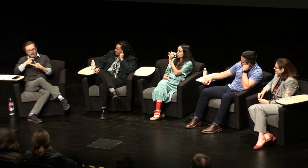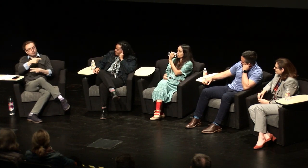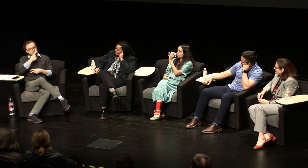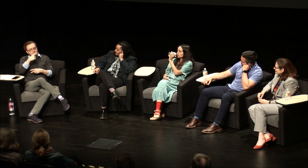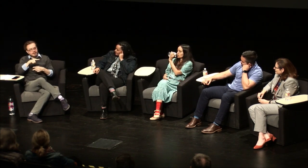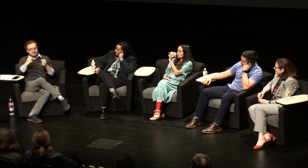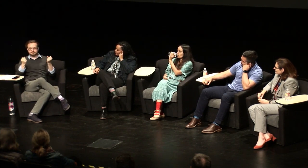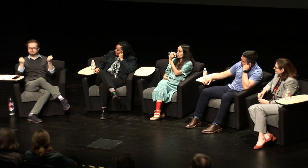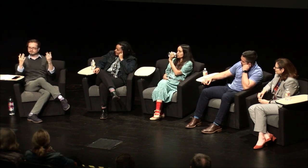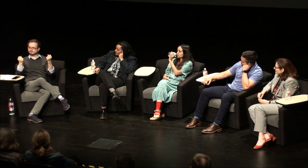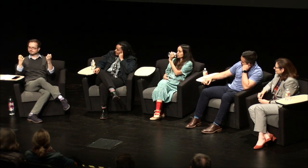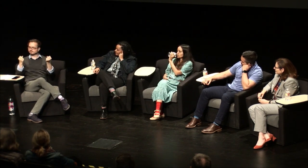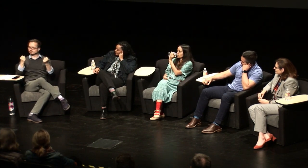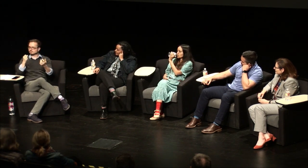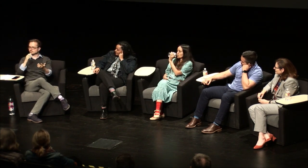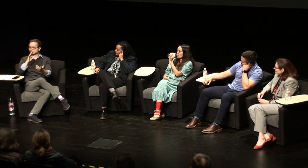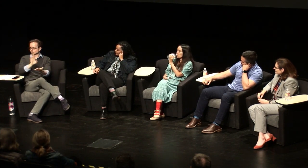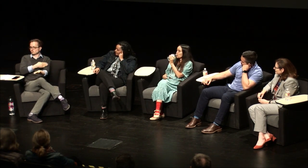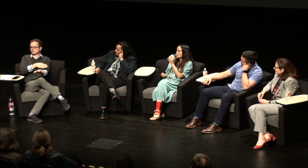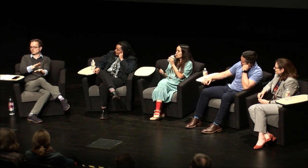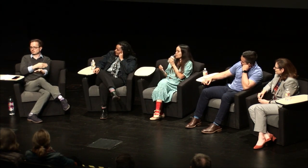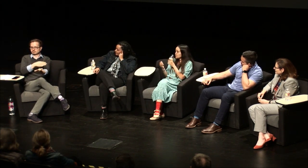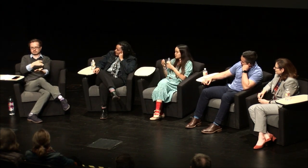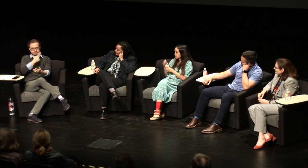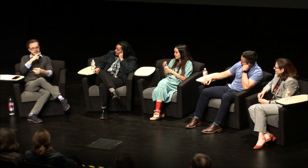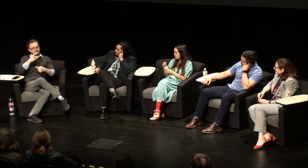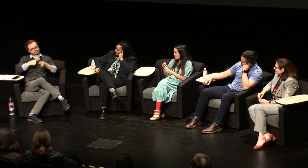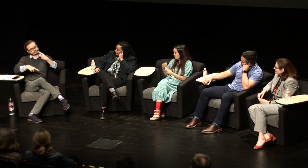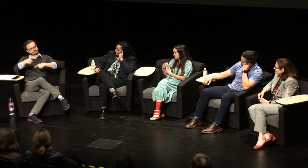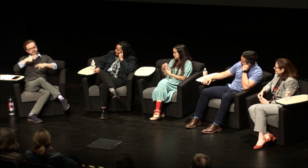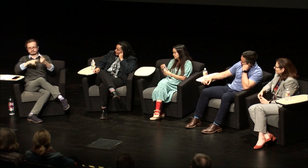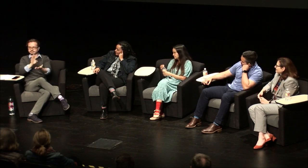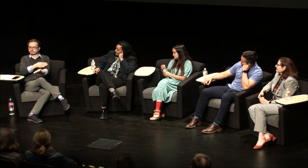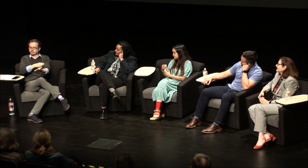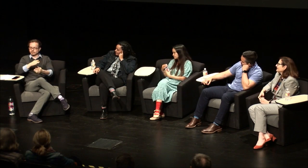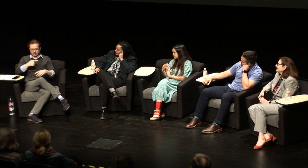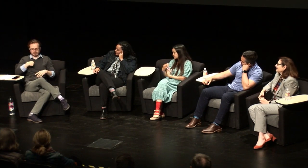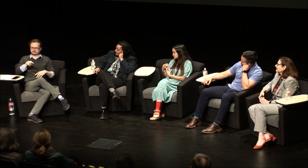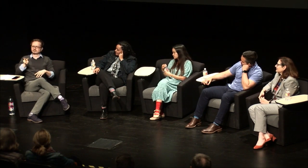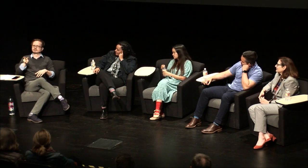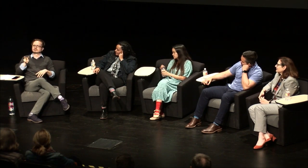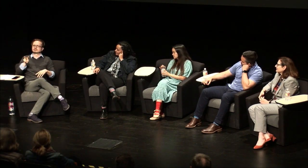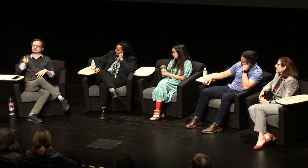and then they asked me if I would sign a song and while they were doing some song